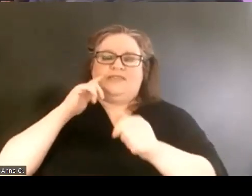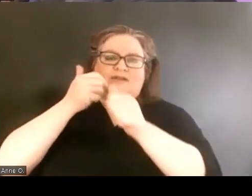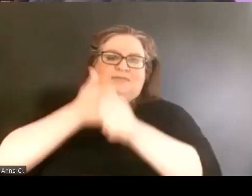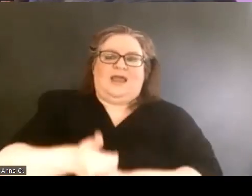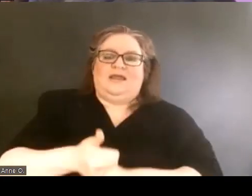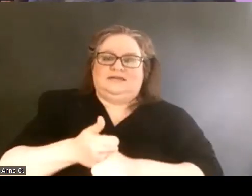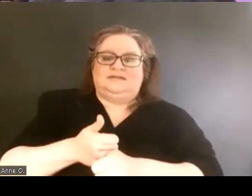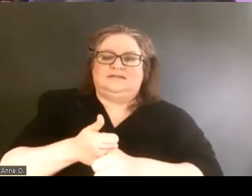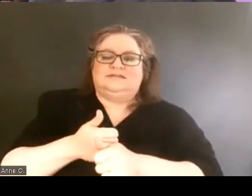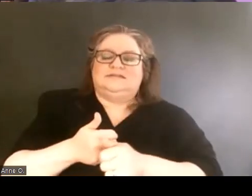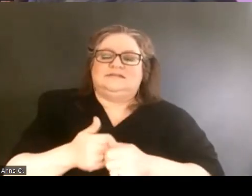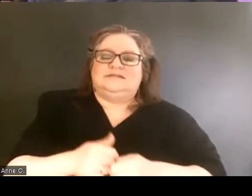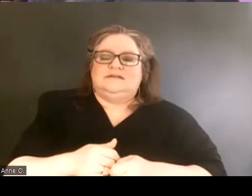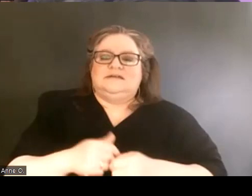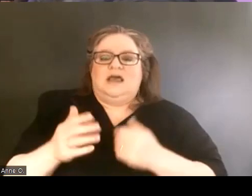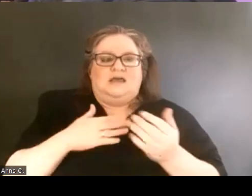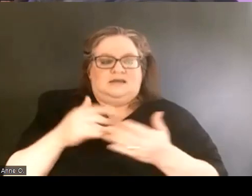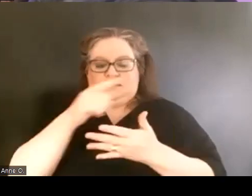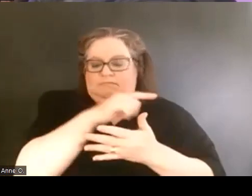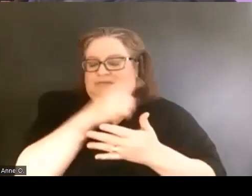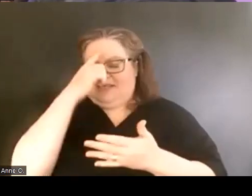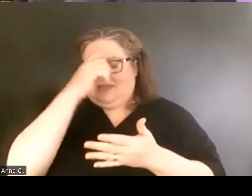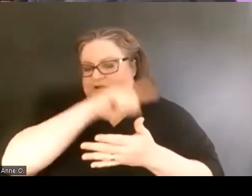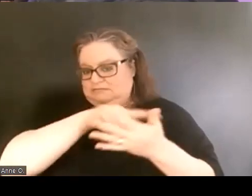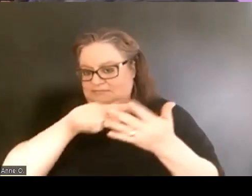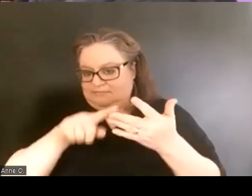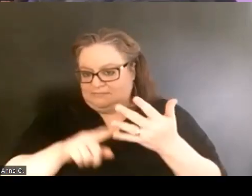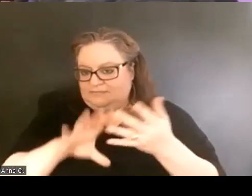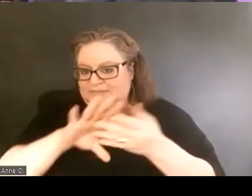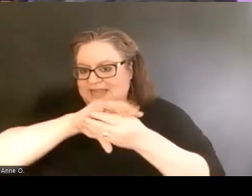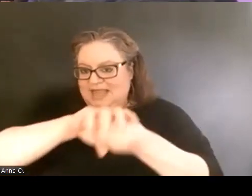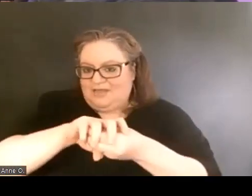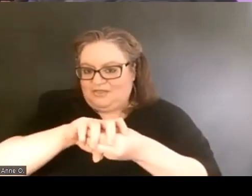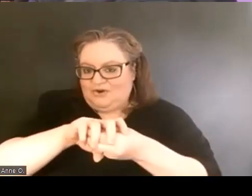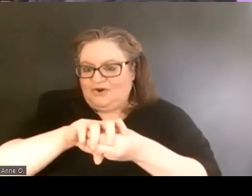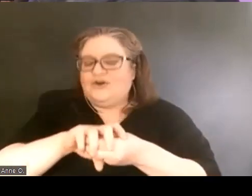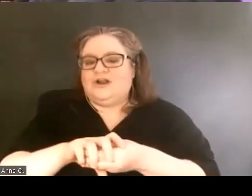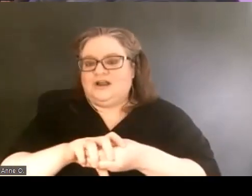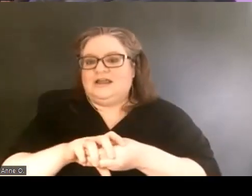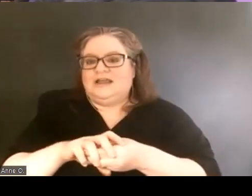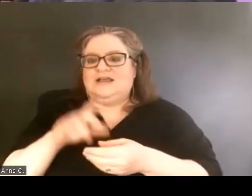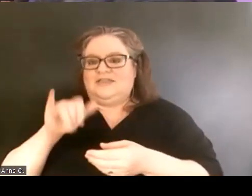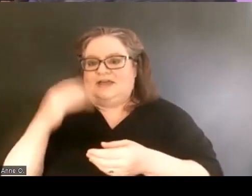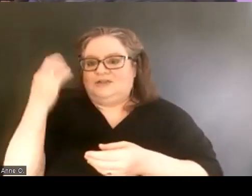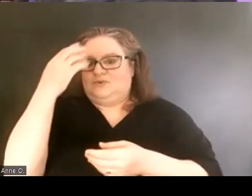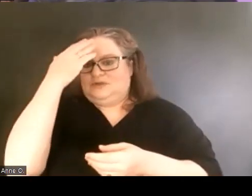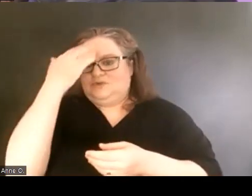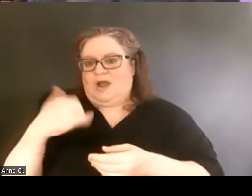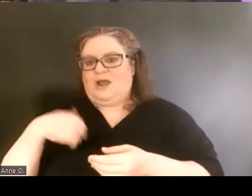I think all of those components brought together why we're able to have a Disability Cultural Center